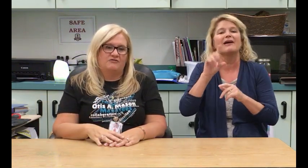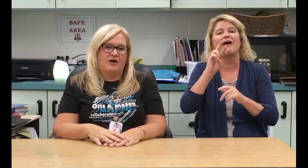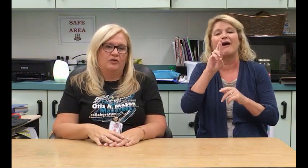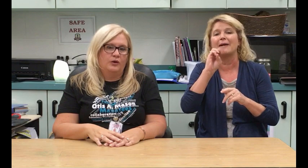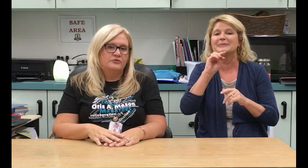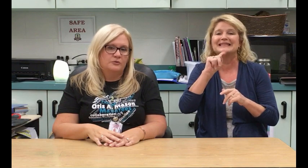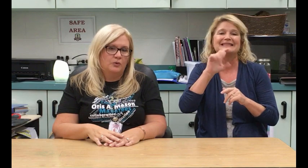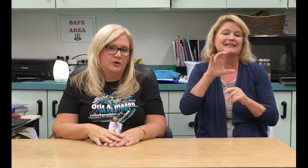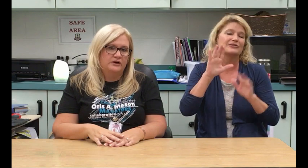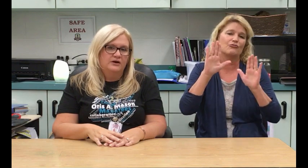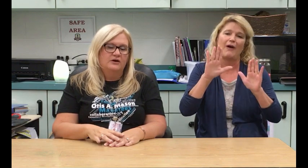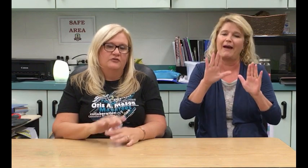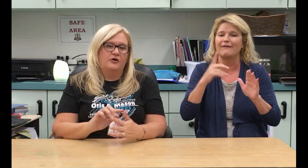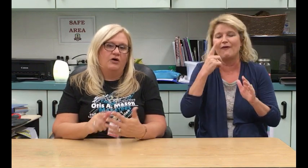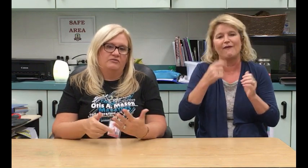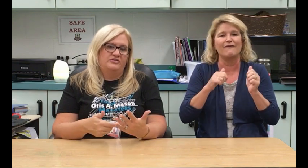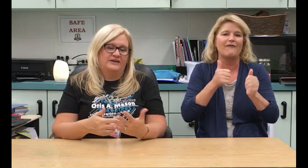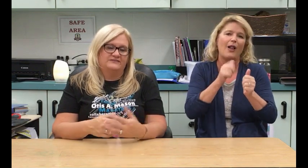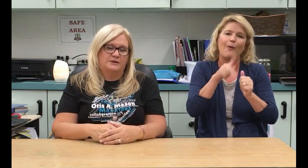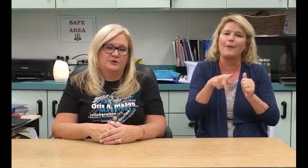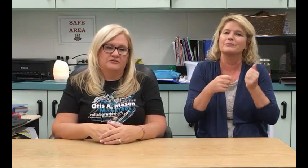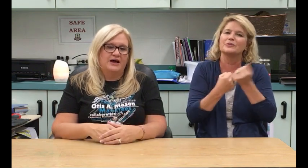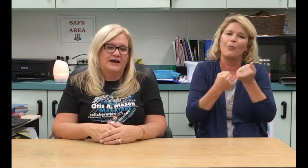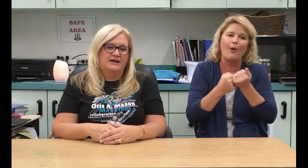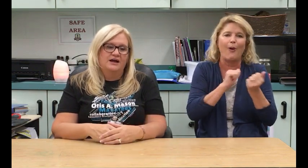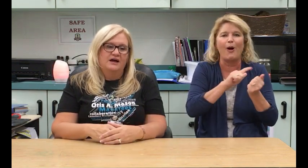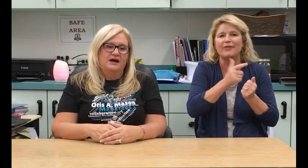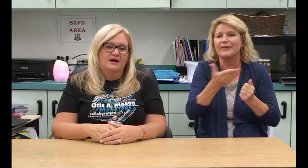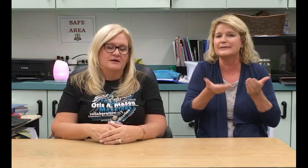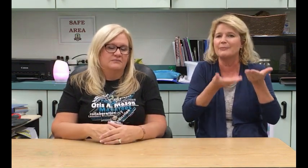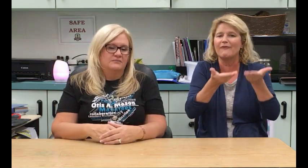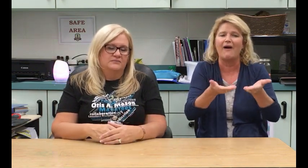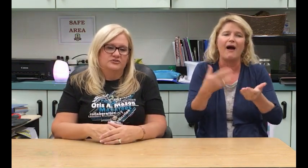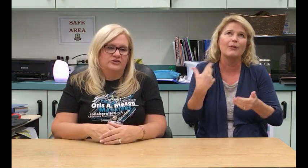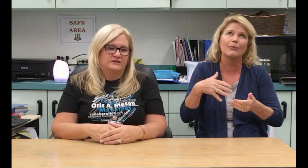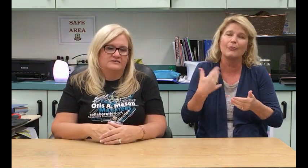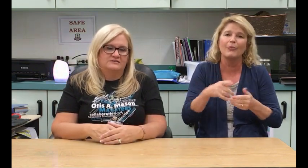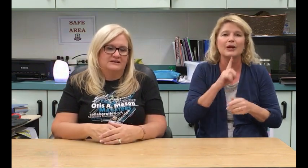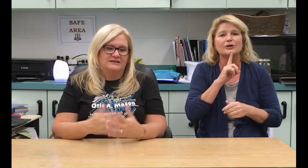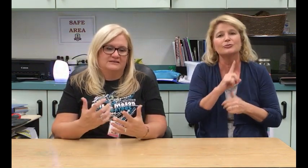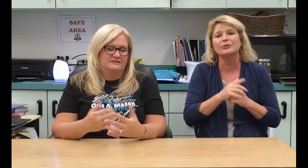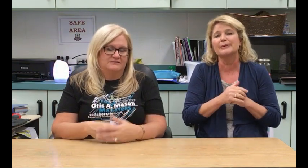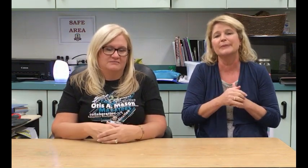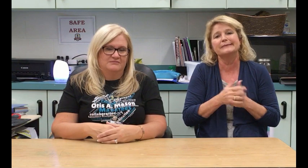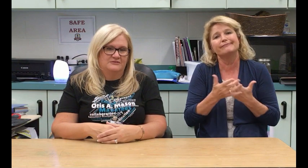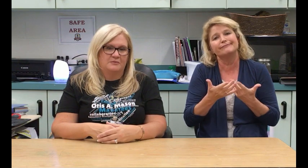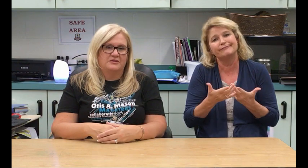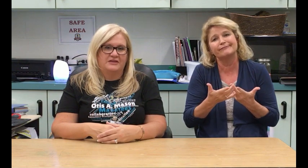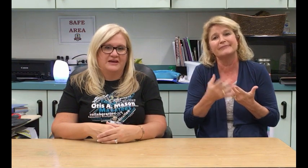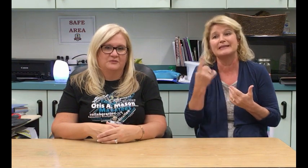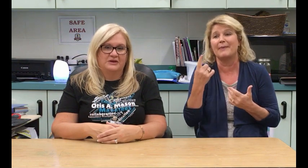follow-up support for all the things they provide just is something that we